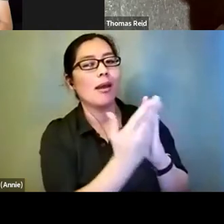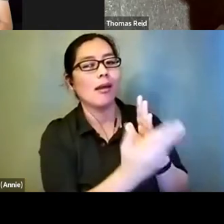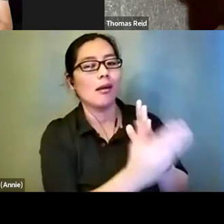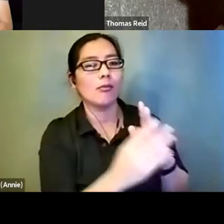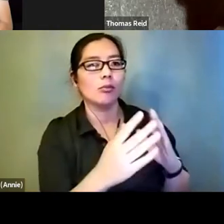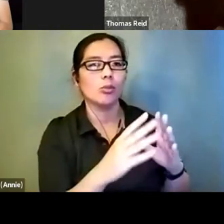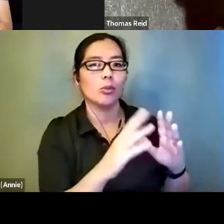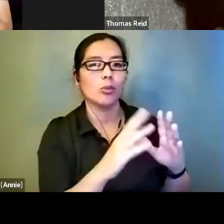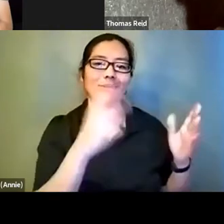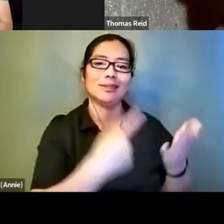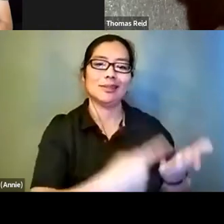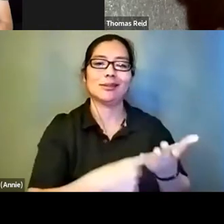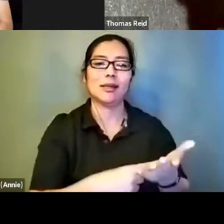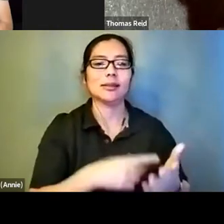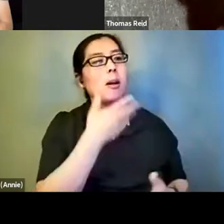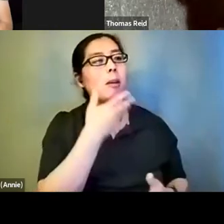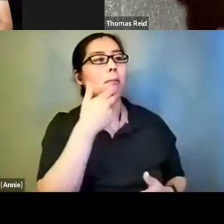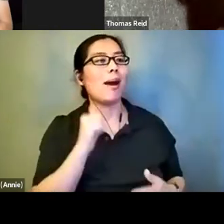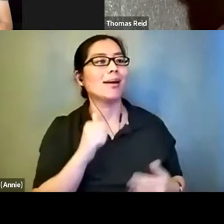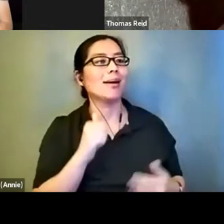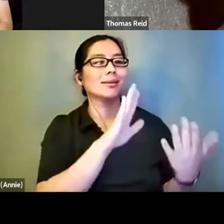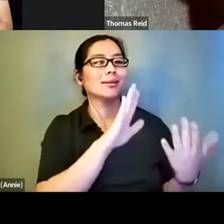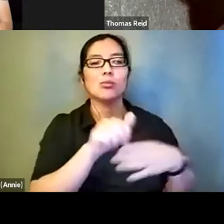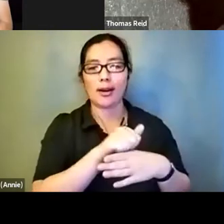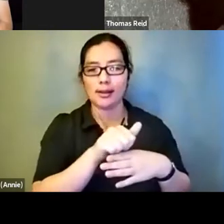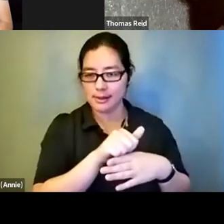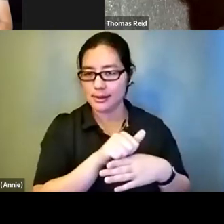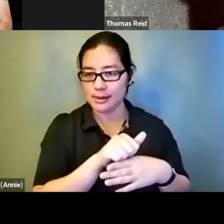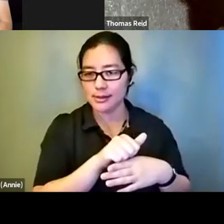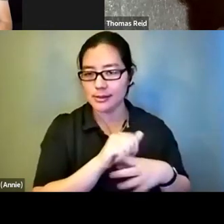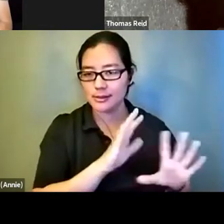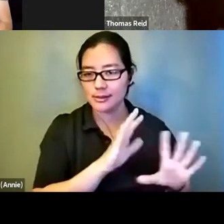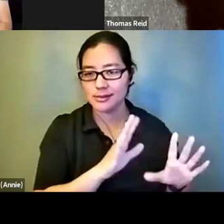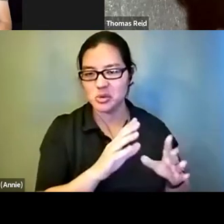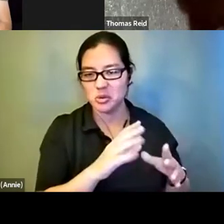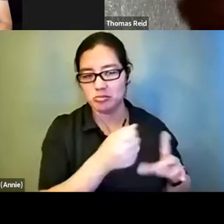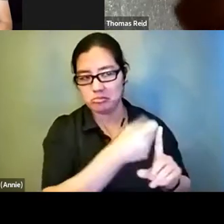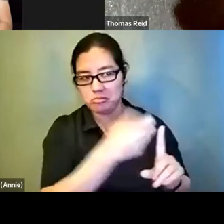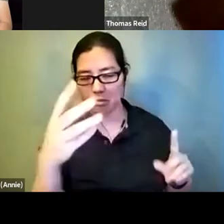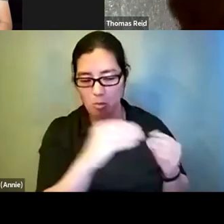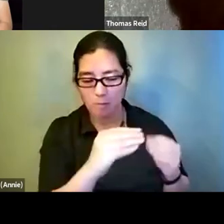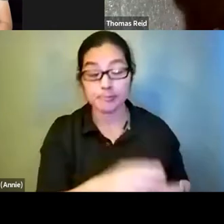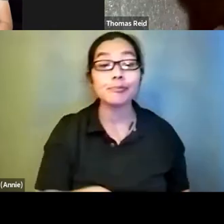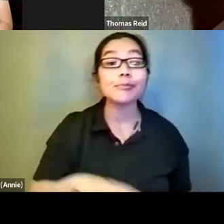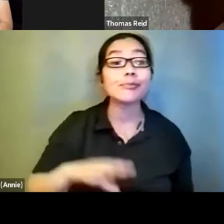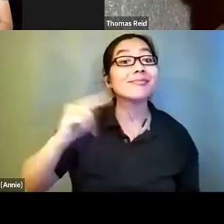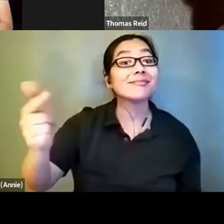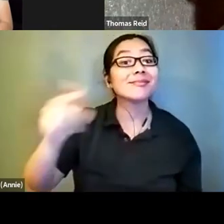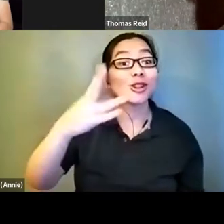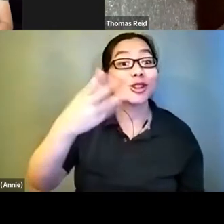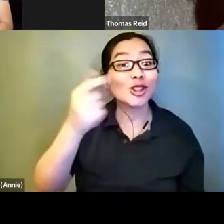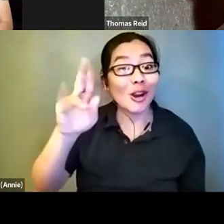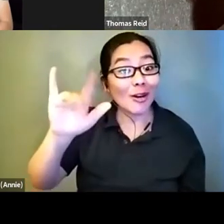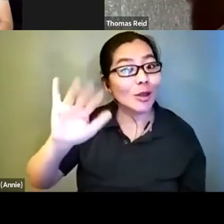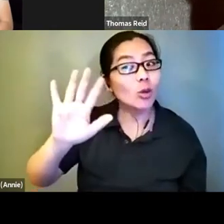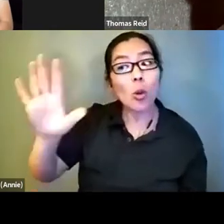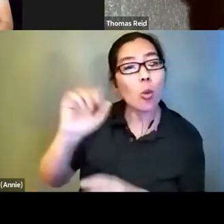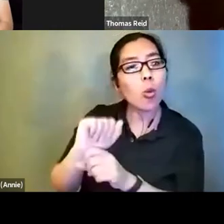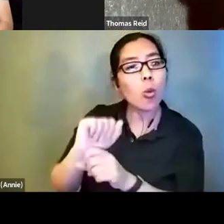that. I want to bring Charity in. Charity, with your work at you describe, I imagine you have had